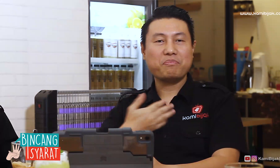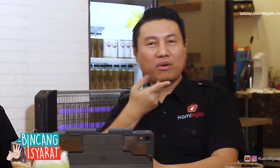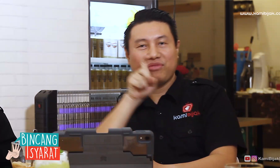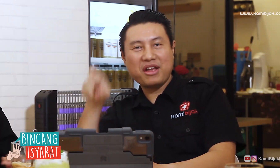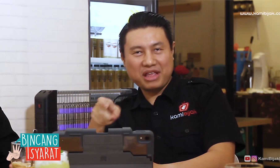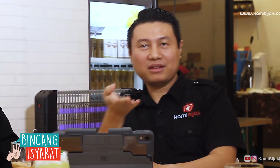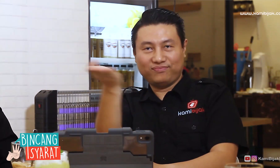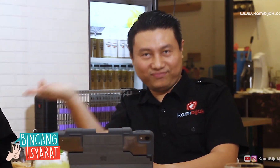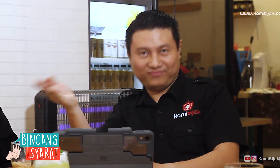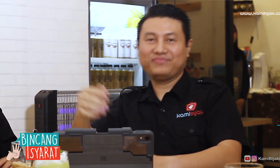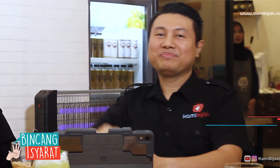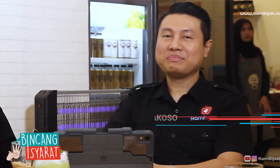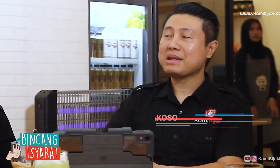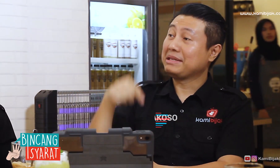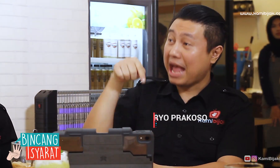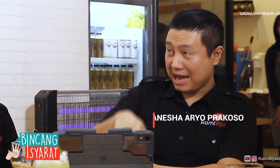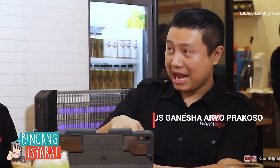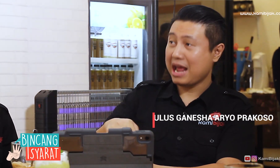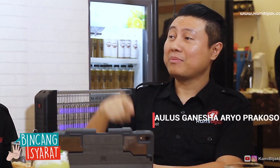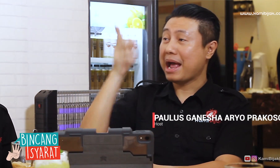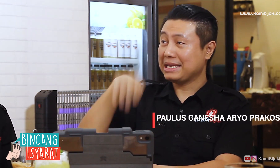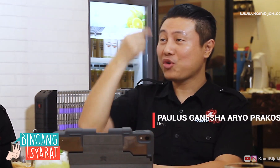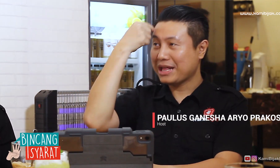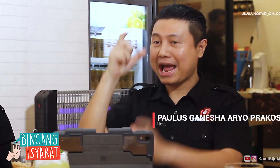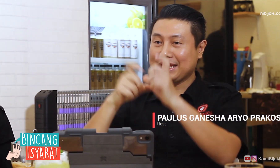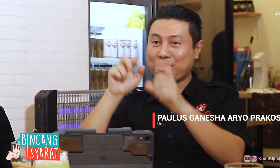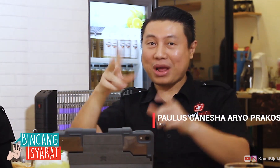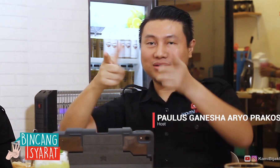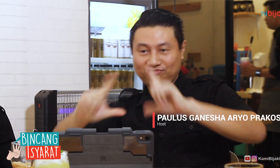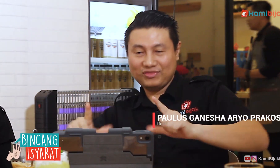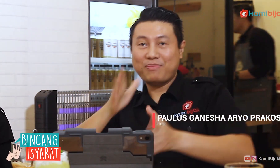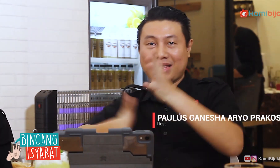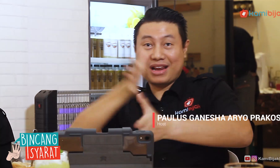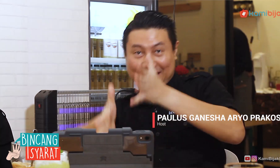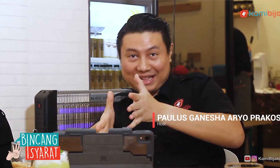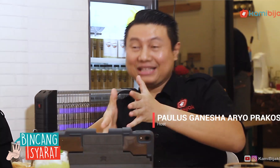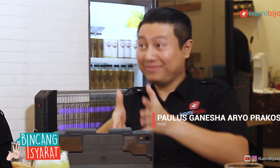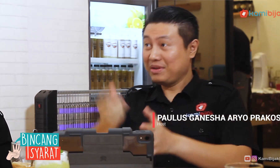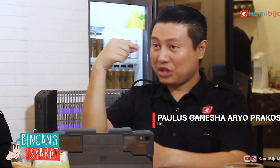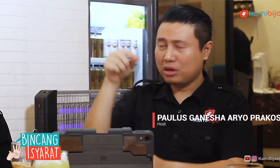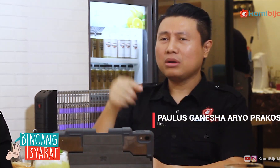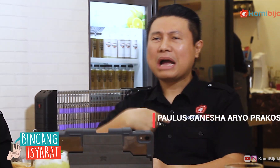I want to ask them Now you studying Masters in Sign Language Linguistics, right?